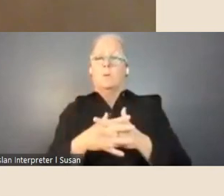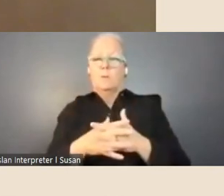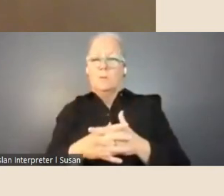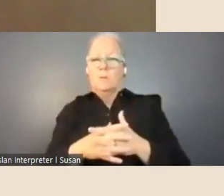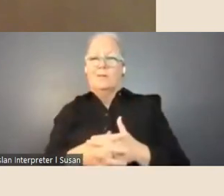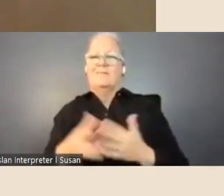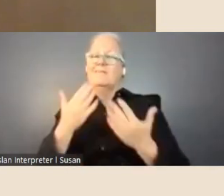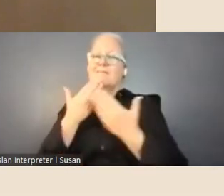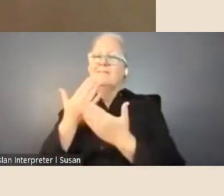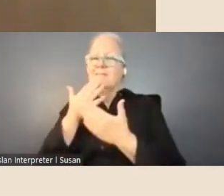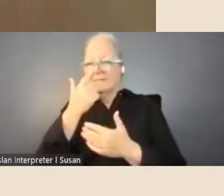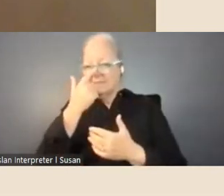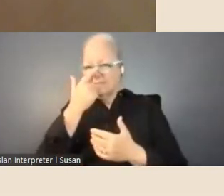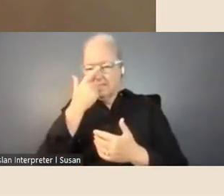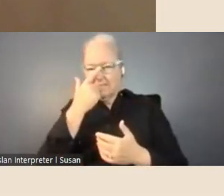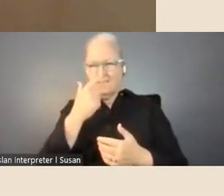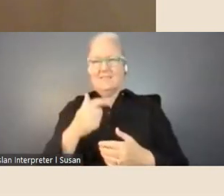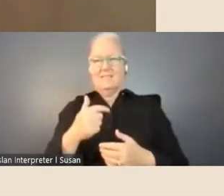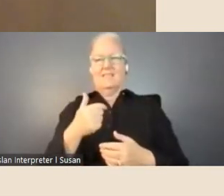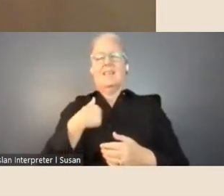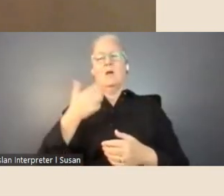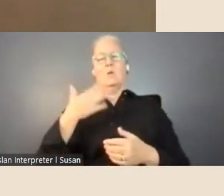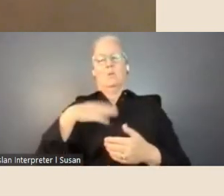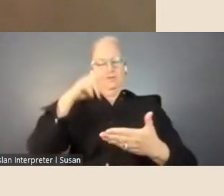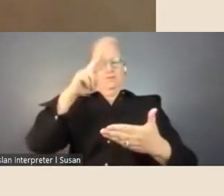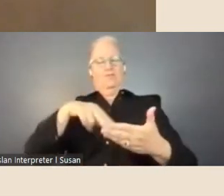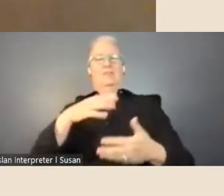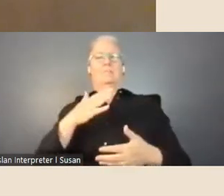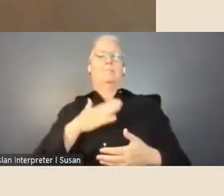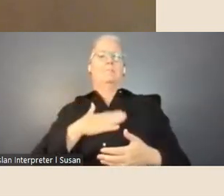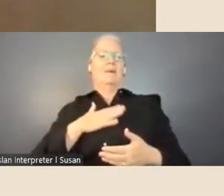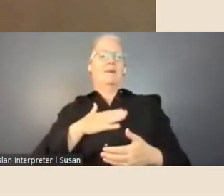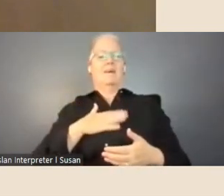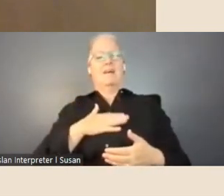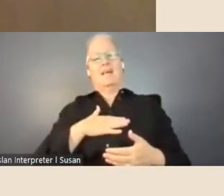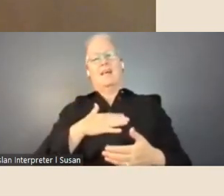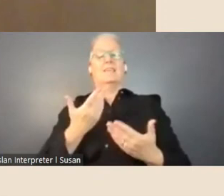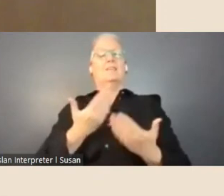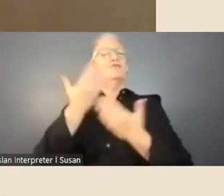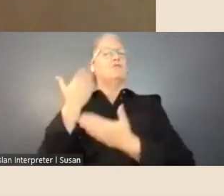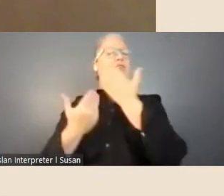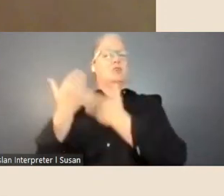I'm going to read my traditional notes that I have on my piece of paper, not on the screen. Thanks for